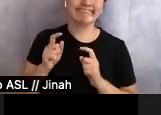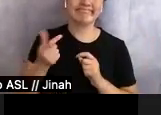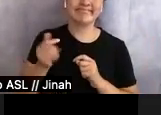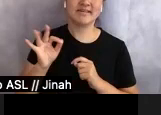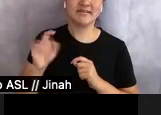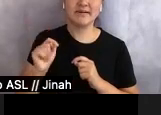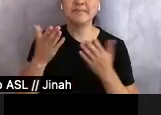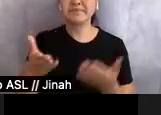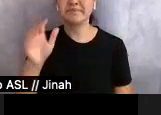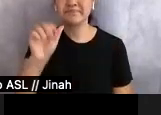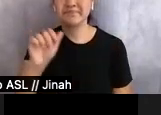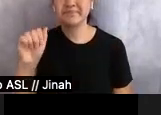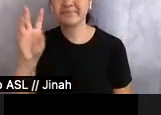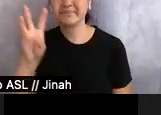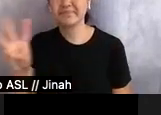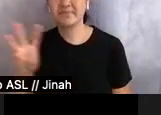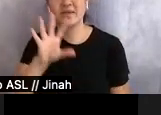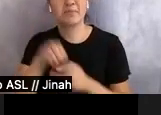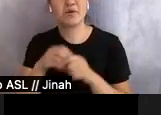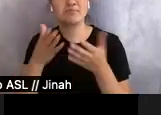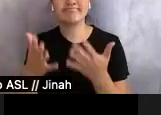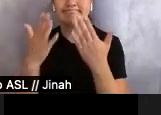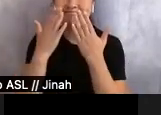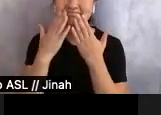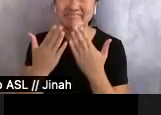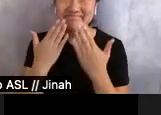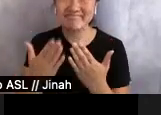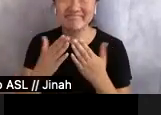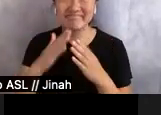is part of that and I just wanted to thank you for all the wonderful work that you do.